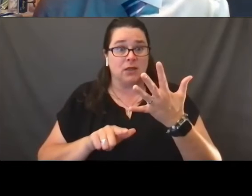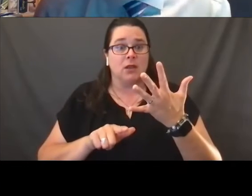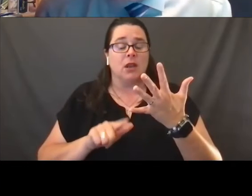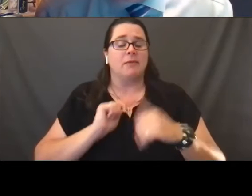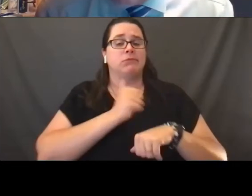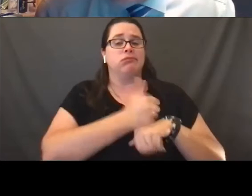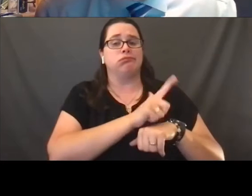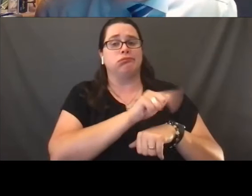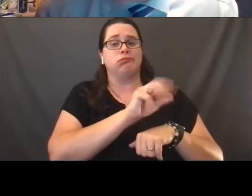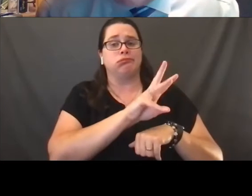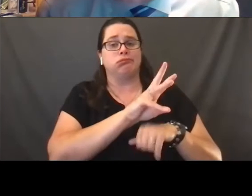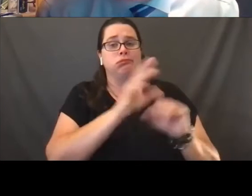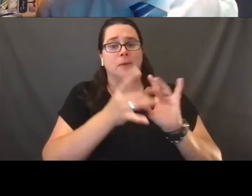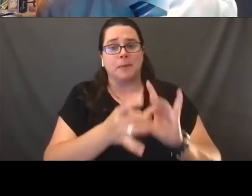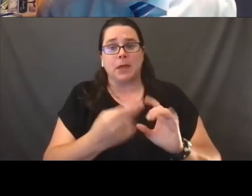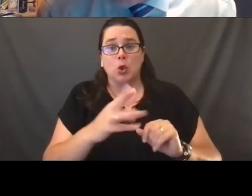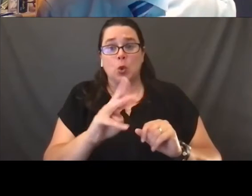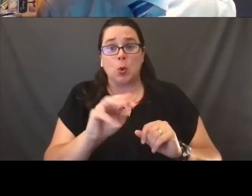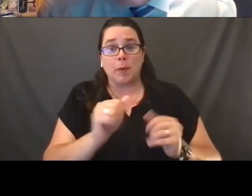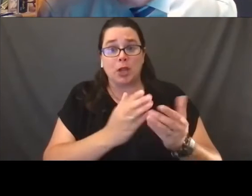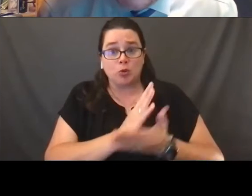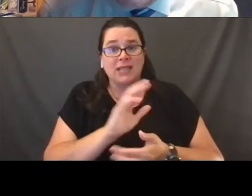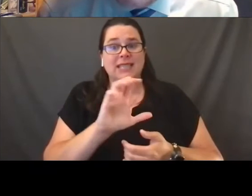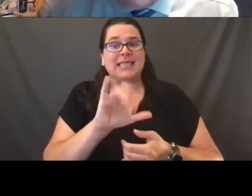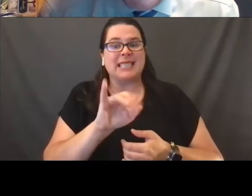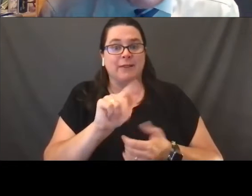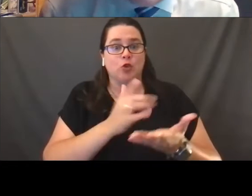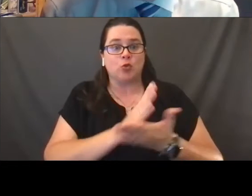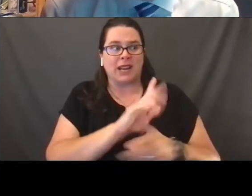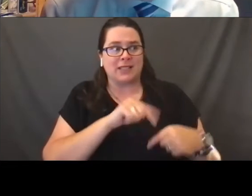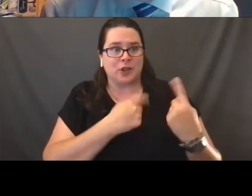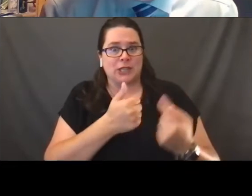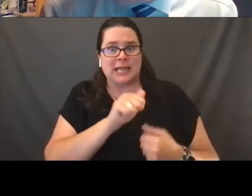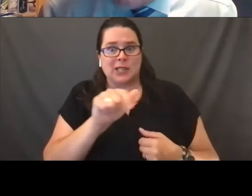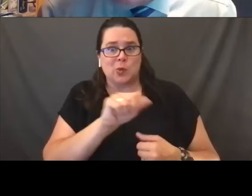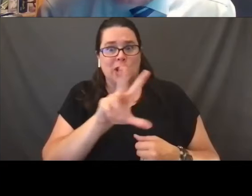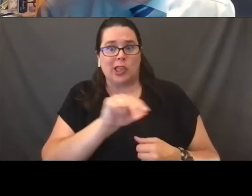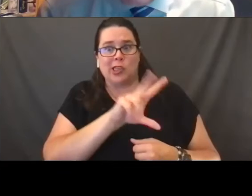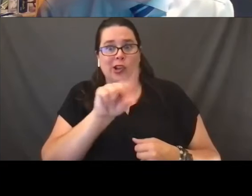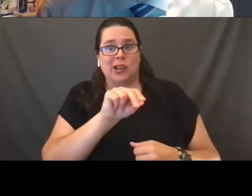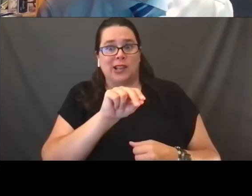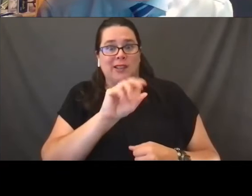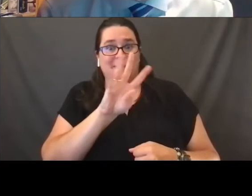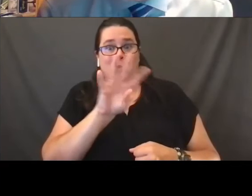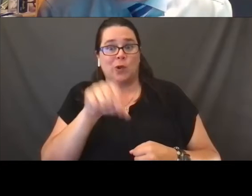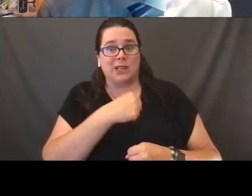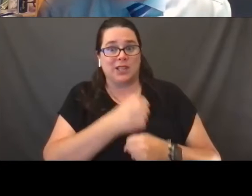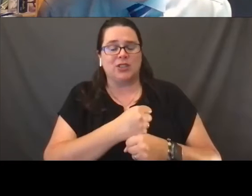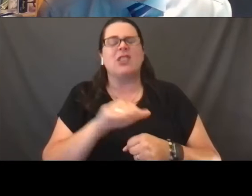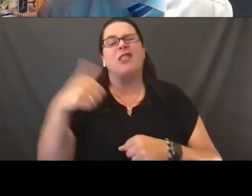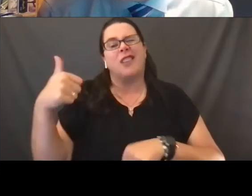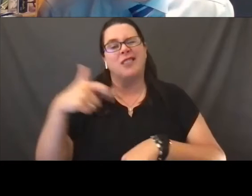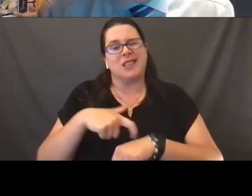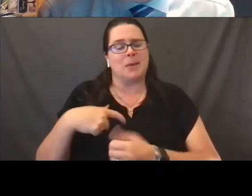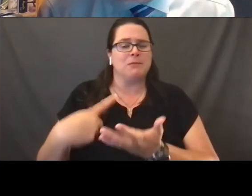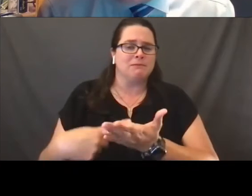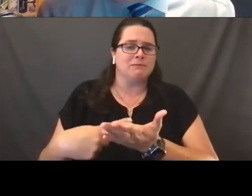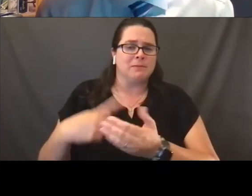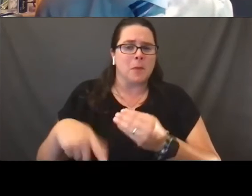when it comes to human rights and civil rights for decades. And again, perhaps some other time we can chat more about the implications of that.